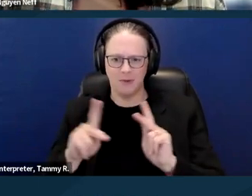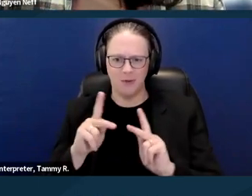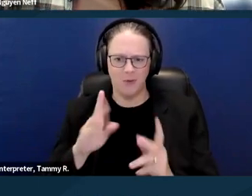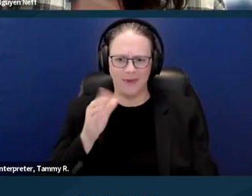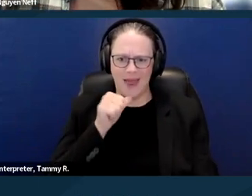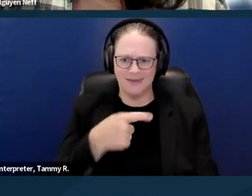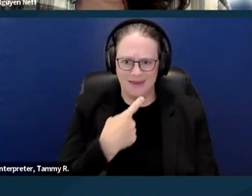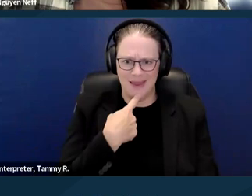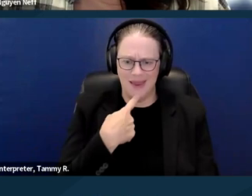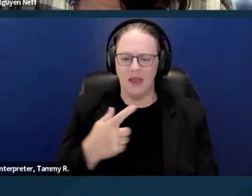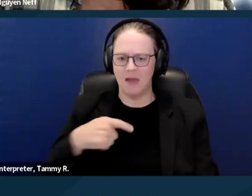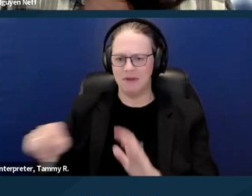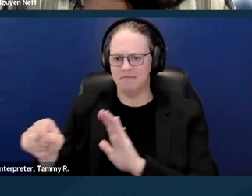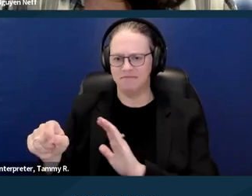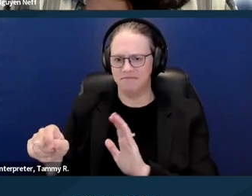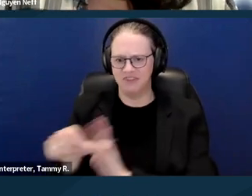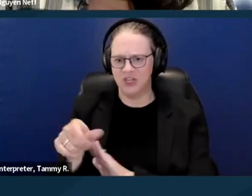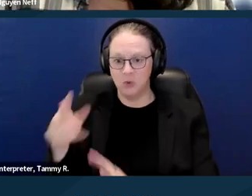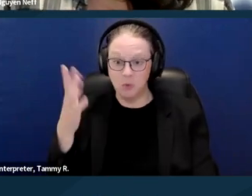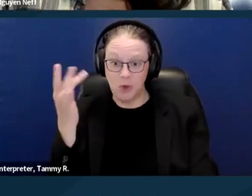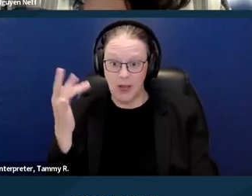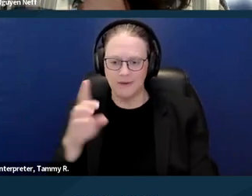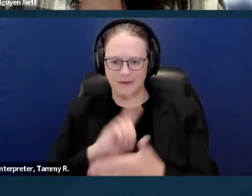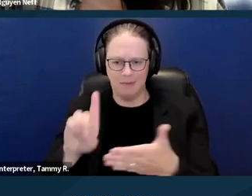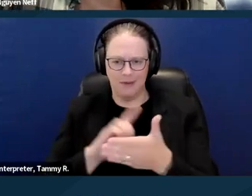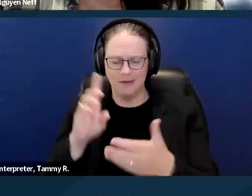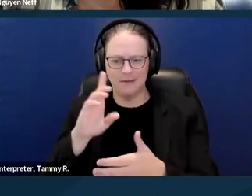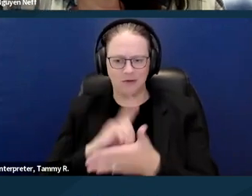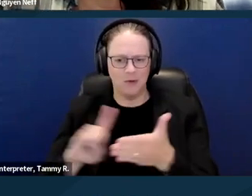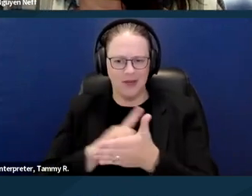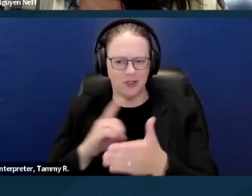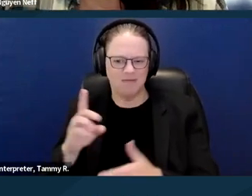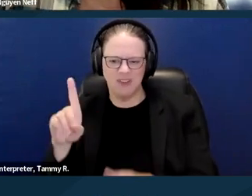You know, that is sort of black and white disability discrimination and we don't see that very often,